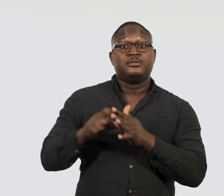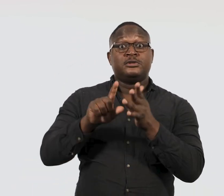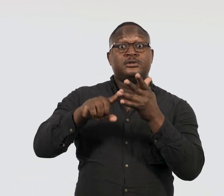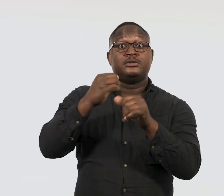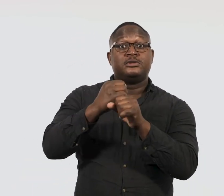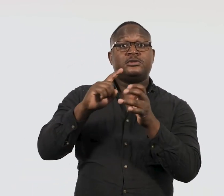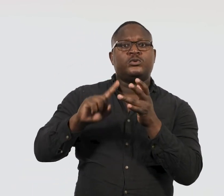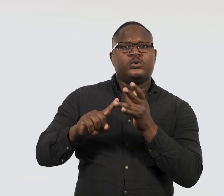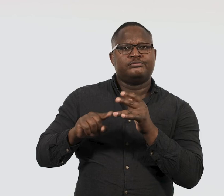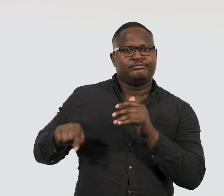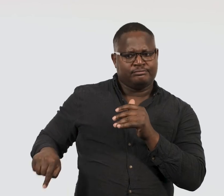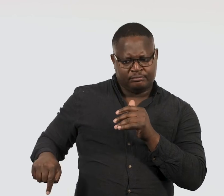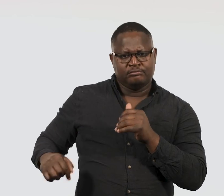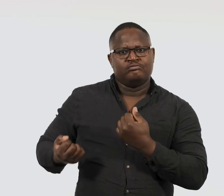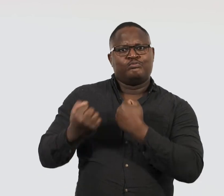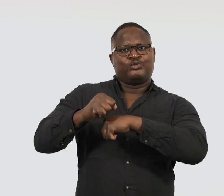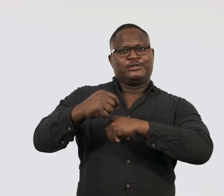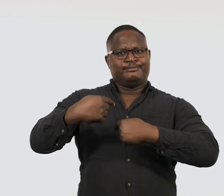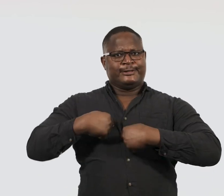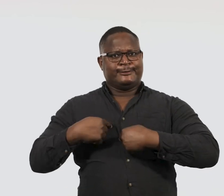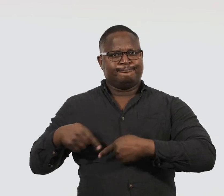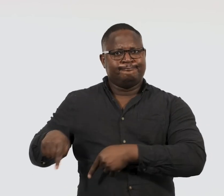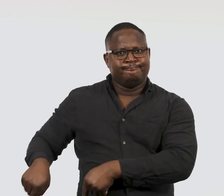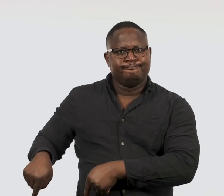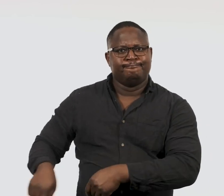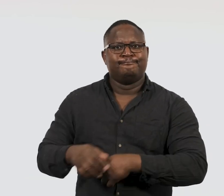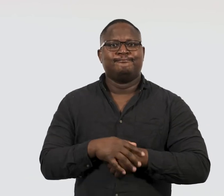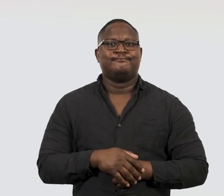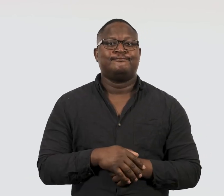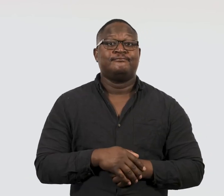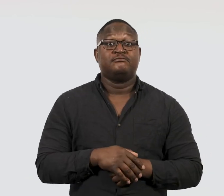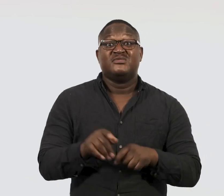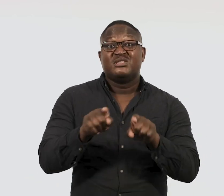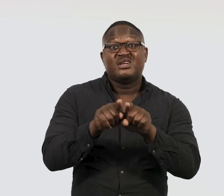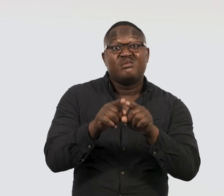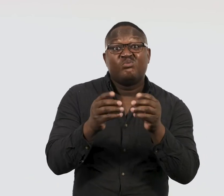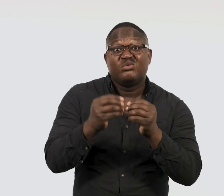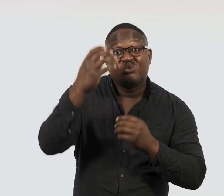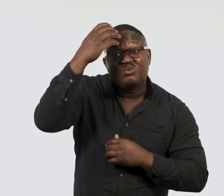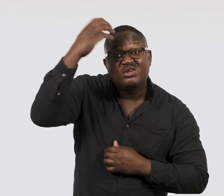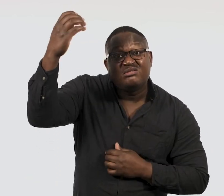The Queen’s got her corgis by her side, you know, so I’ve got my dingo ...